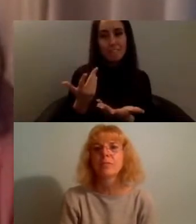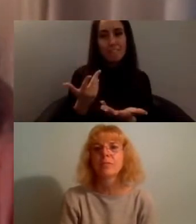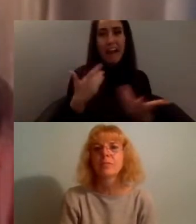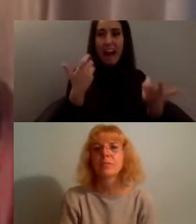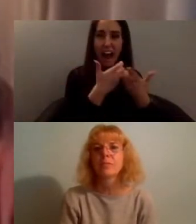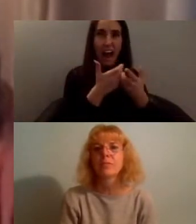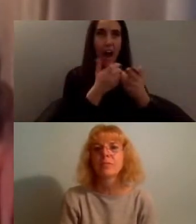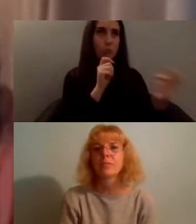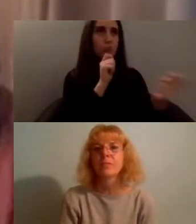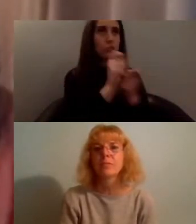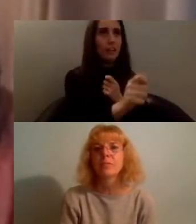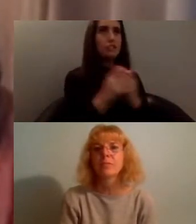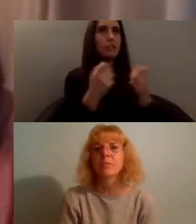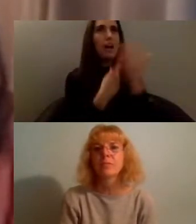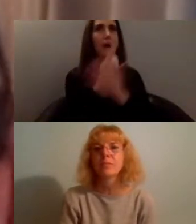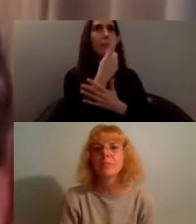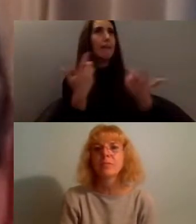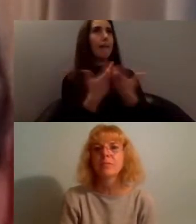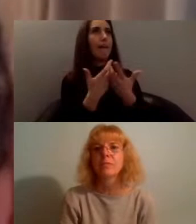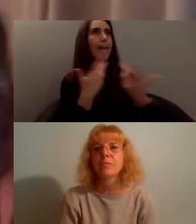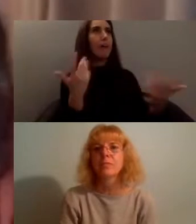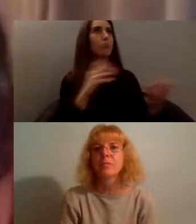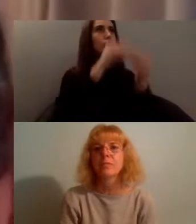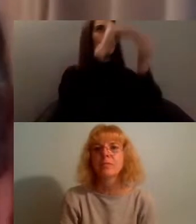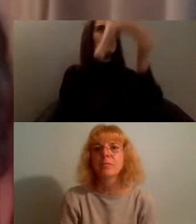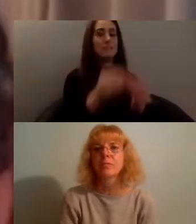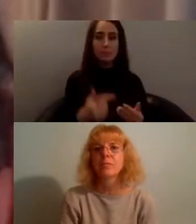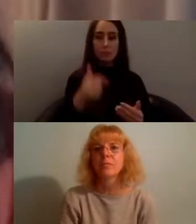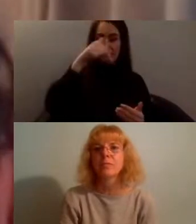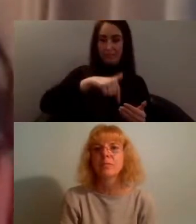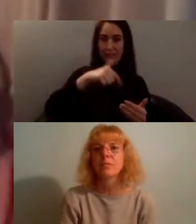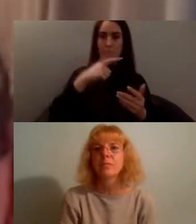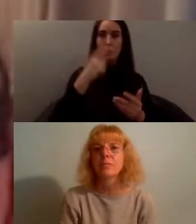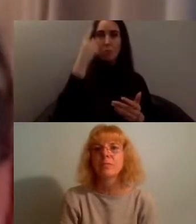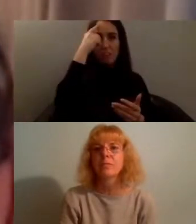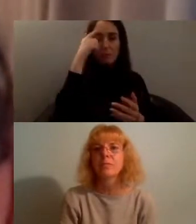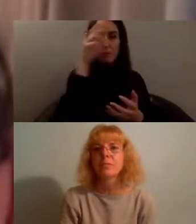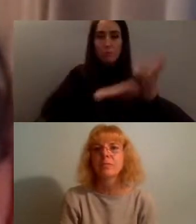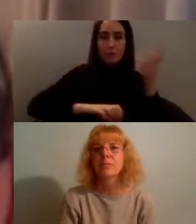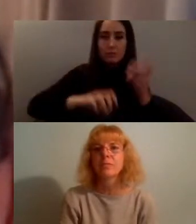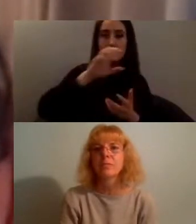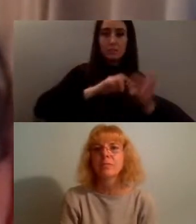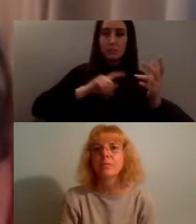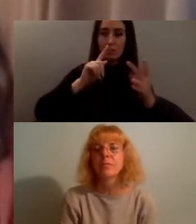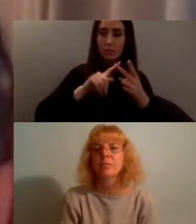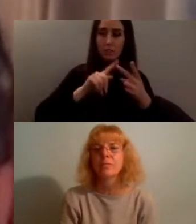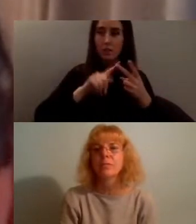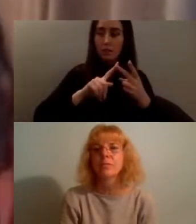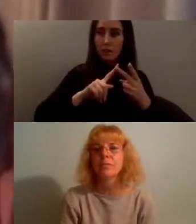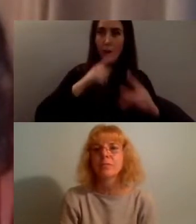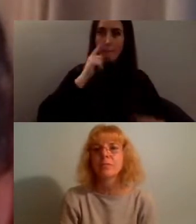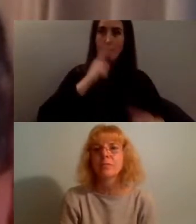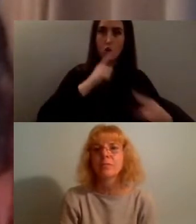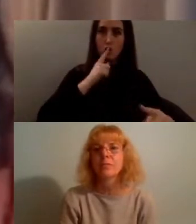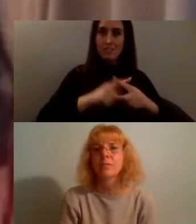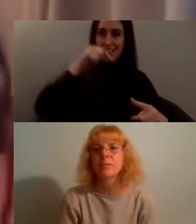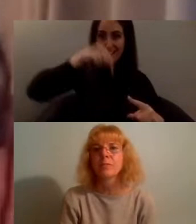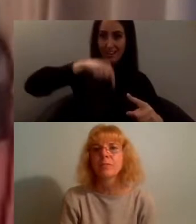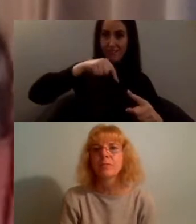so really tonight is about embracing the complexity and the emergent nature of this conversation and recognizing that really this is not the